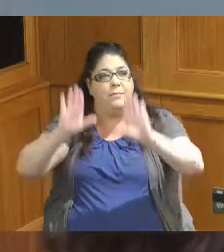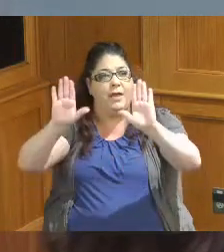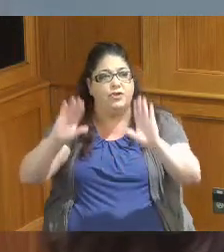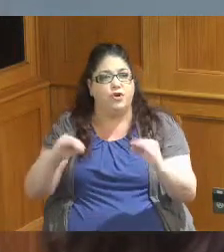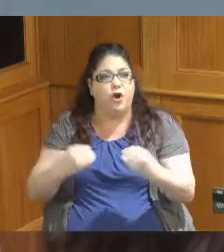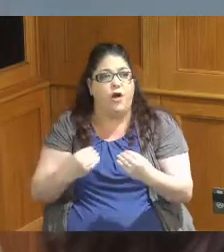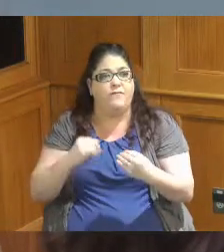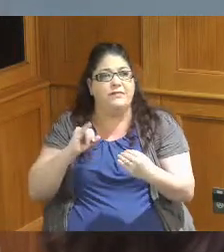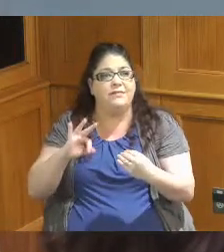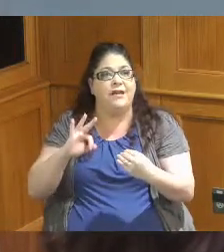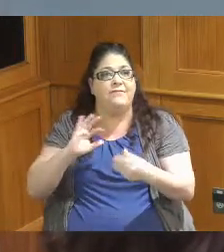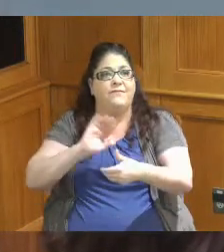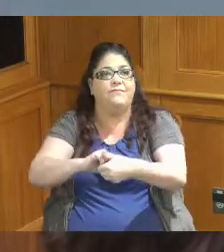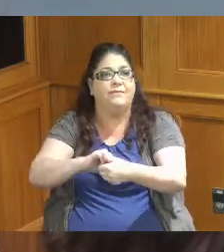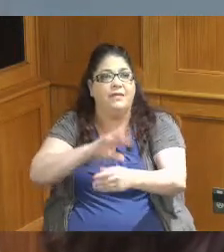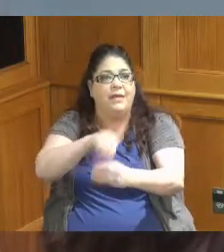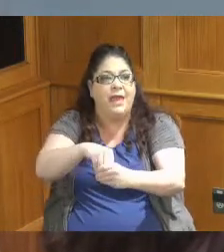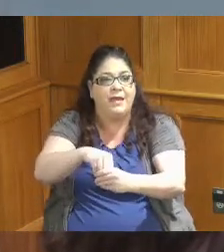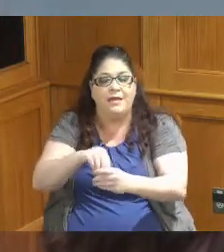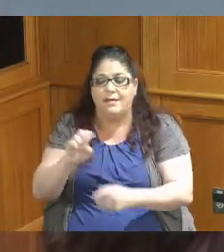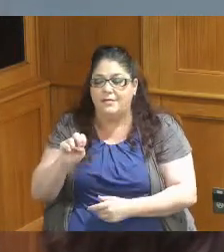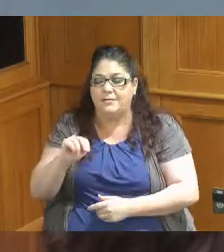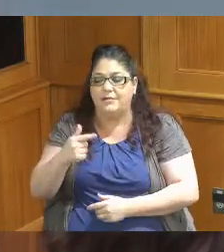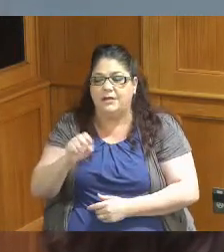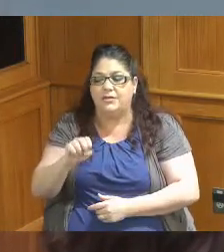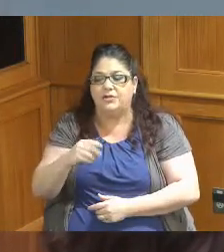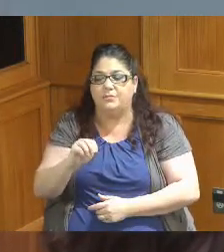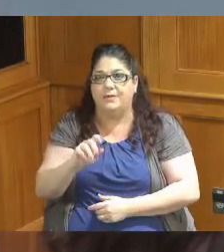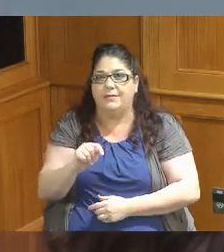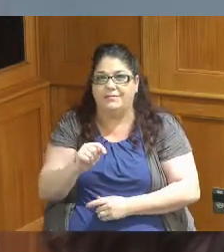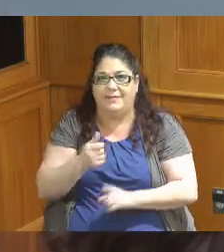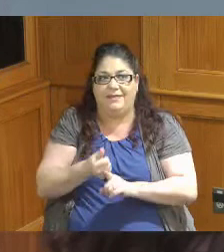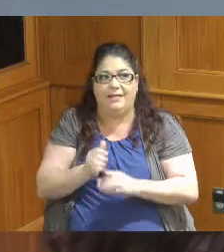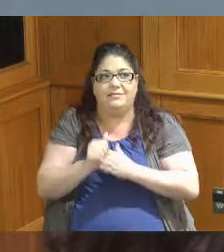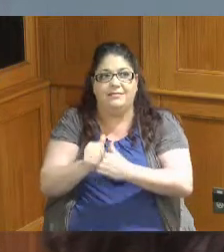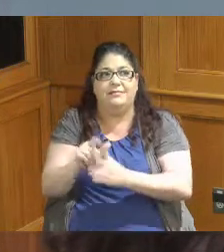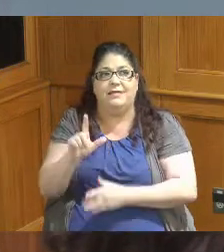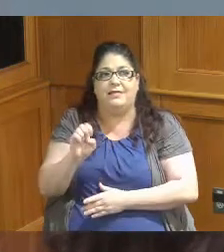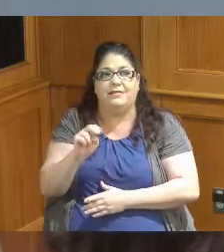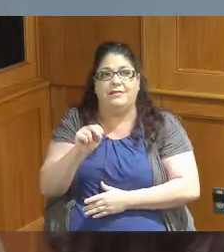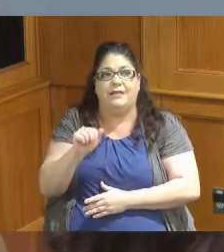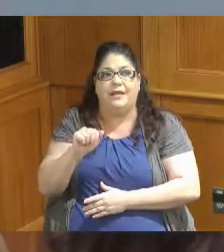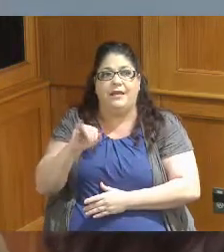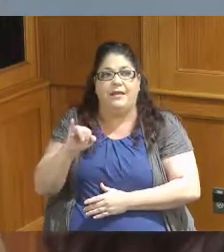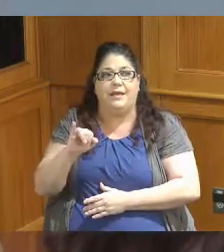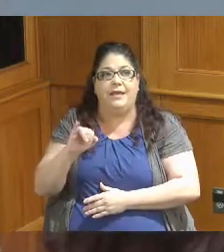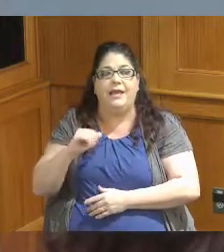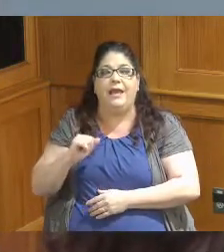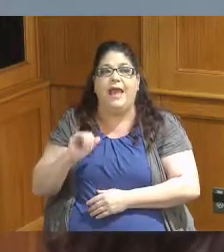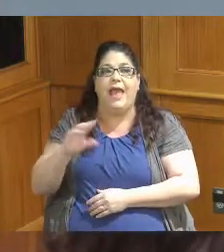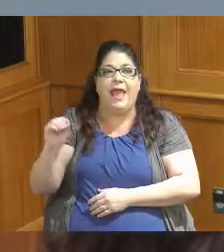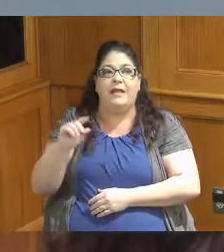Engagement that this program is spearheaded by Lynnae and Tommy Ballard artists themselves so